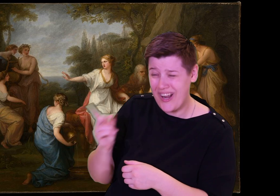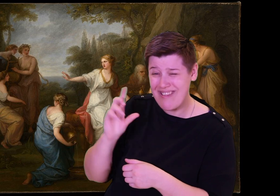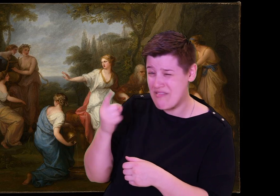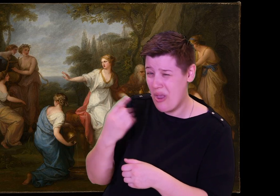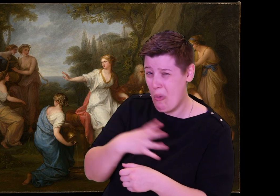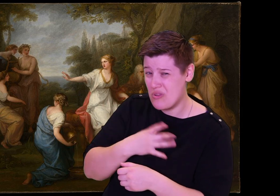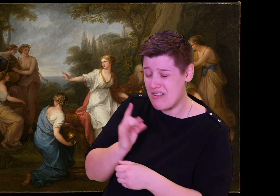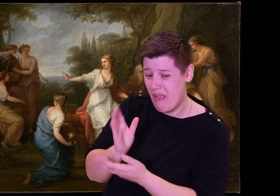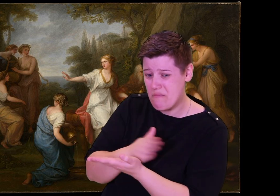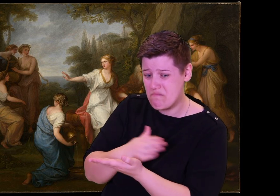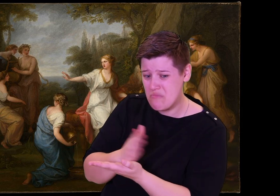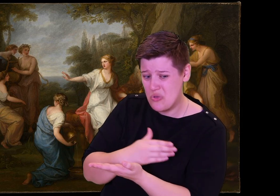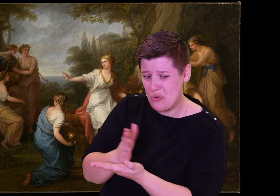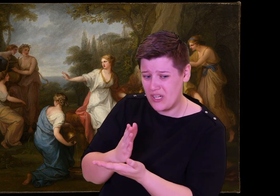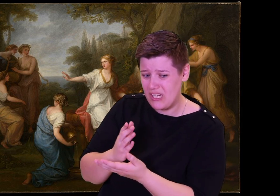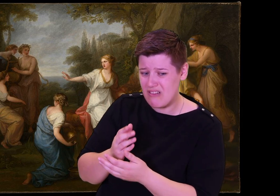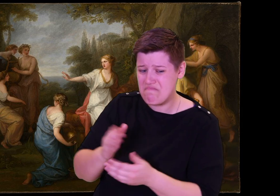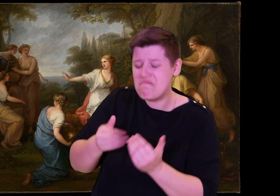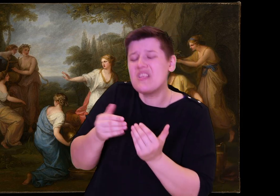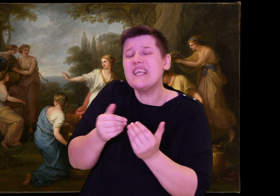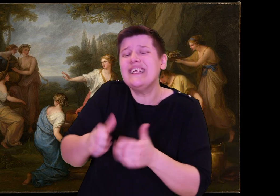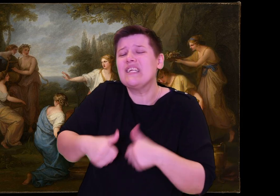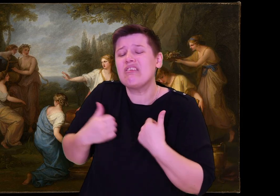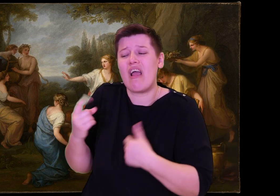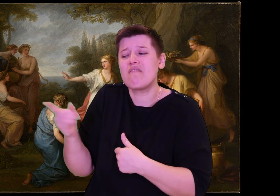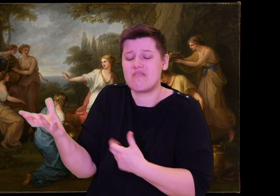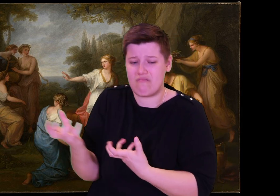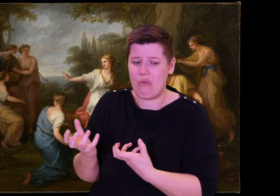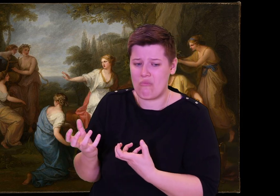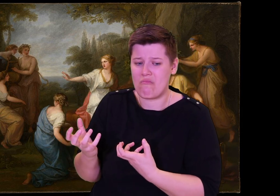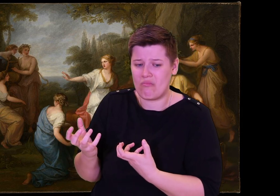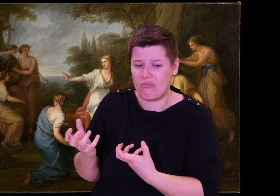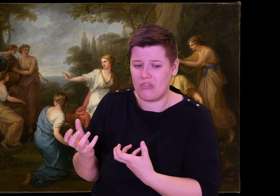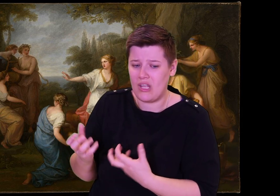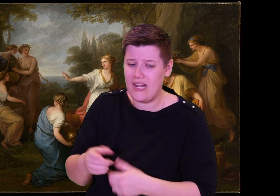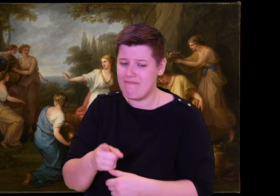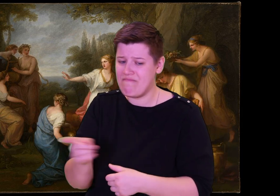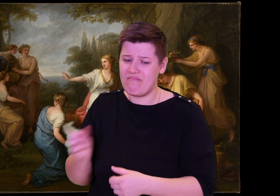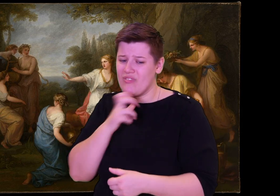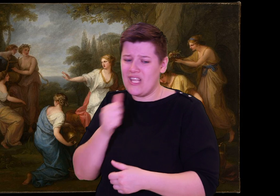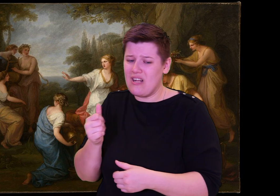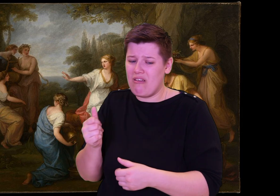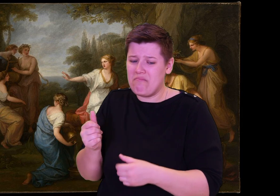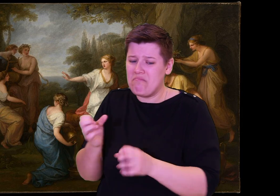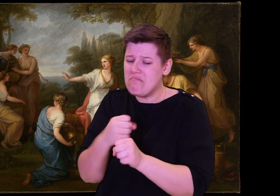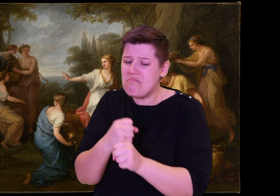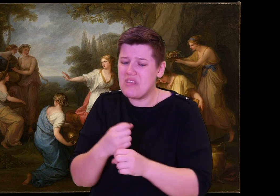pray for faster feet instead of wealth and gold and lavish clothes.